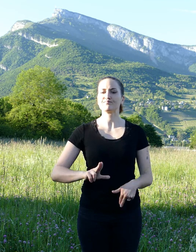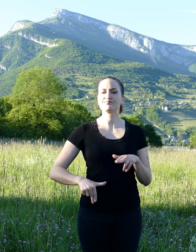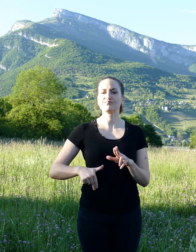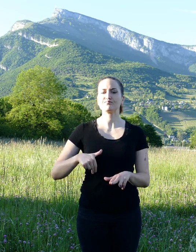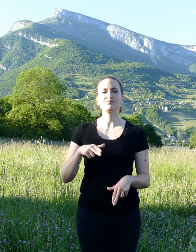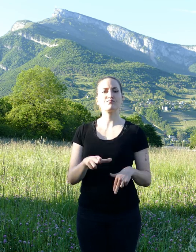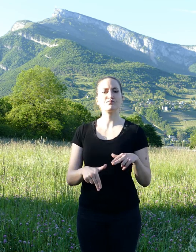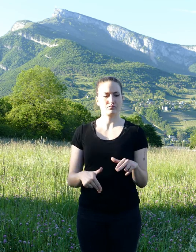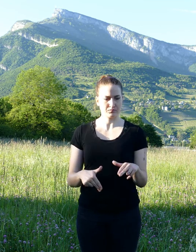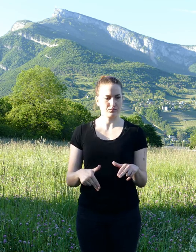and began to speak: